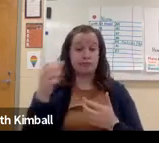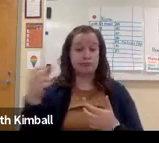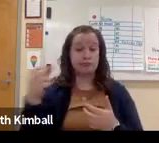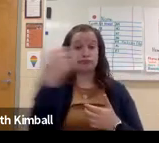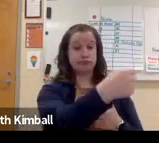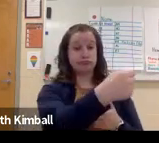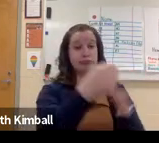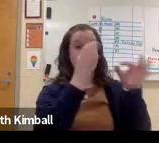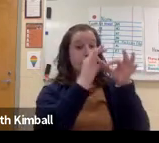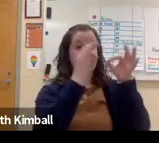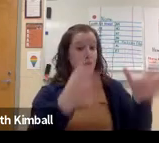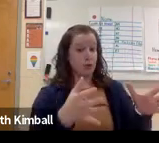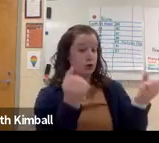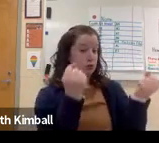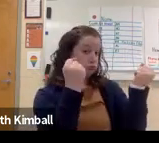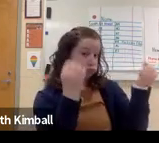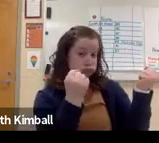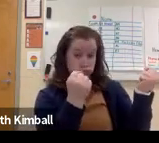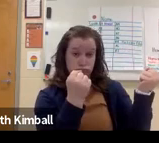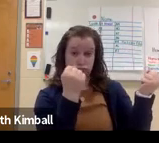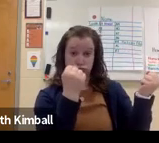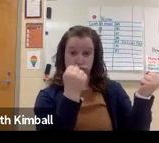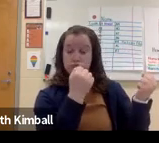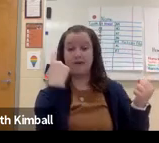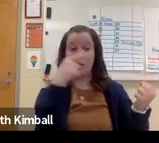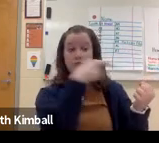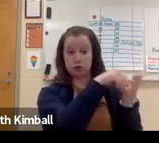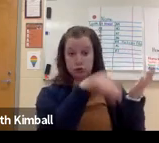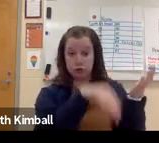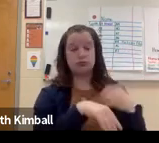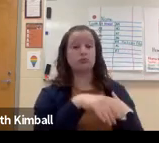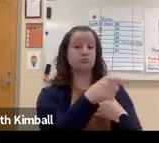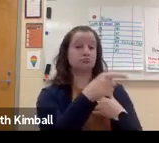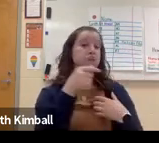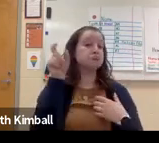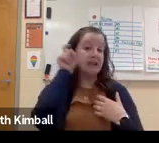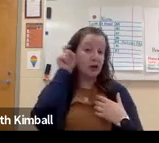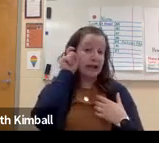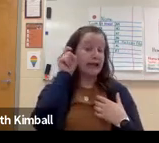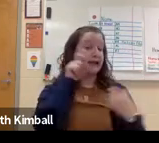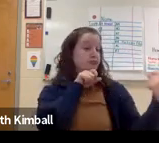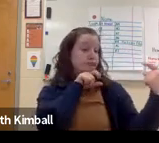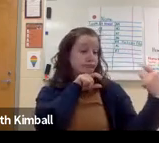in the public school setting, they may have an interpreter, a sign language interpreter,